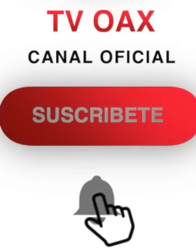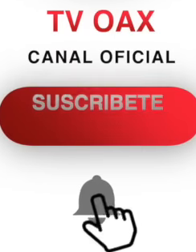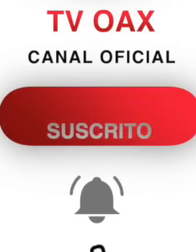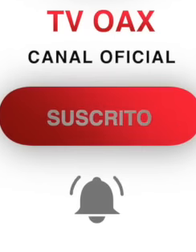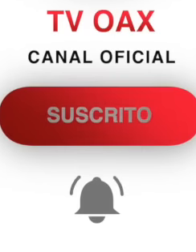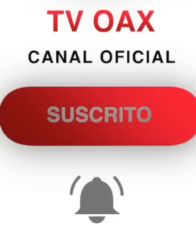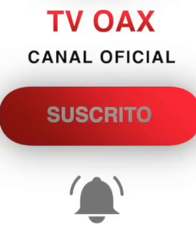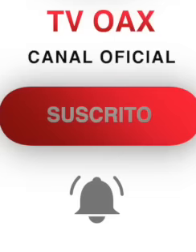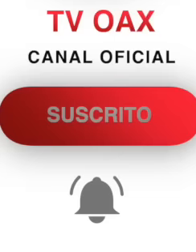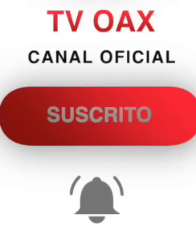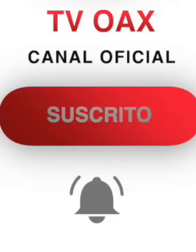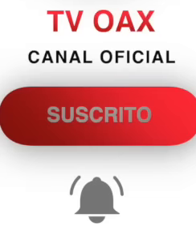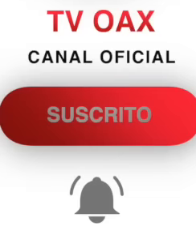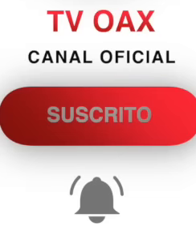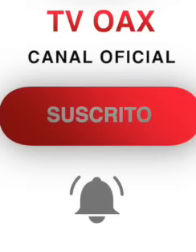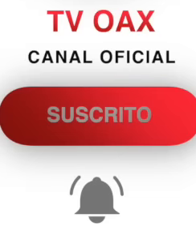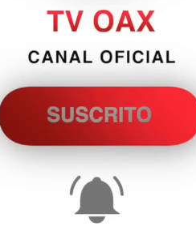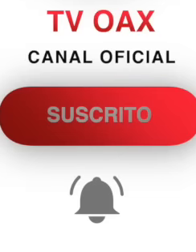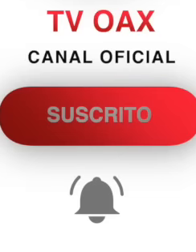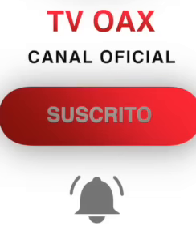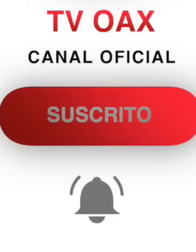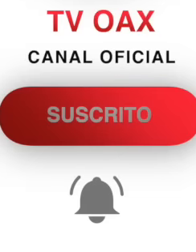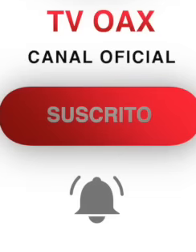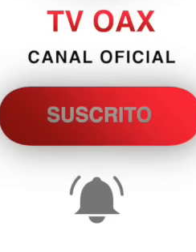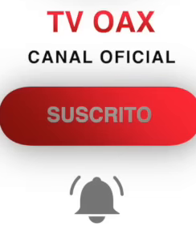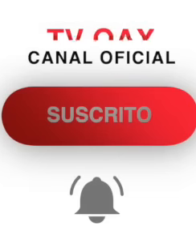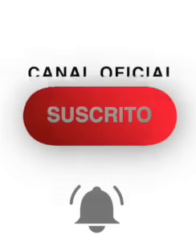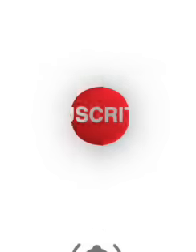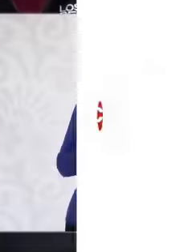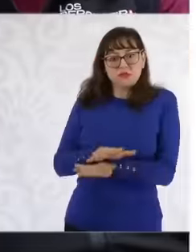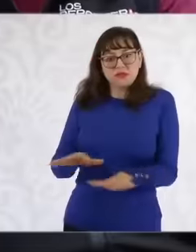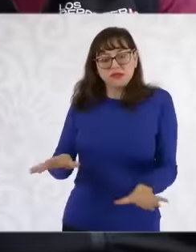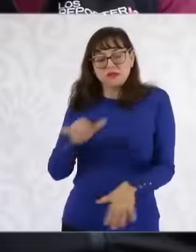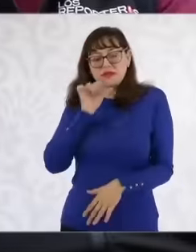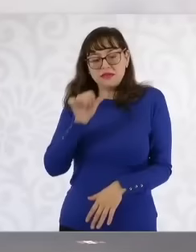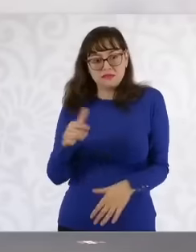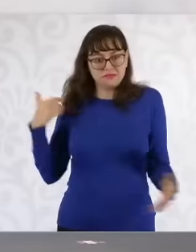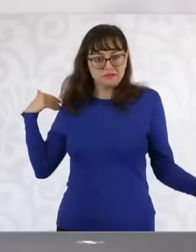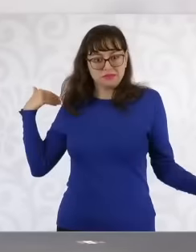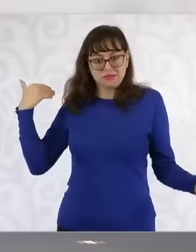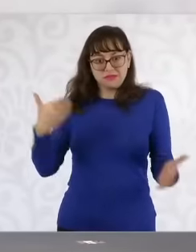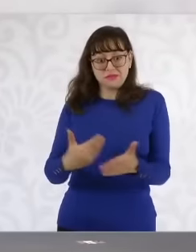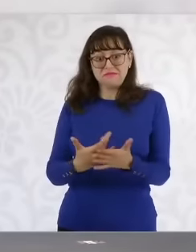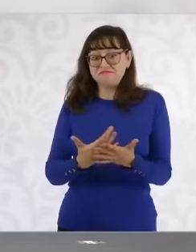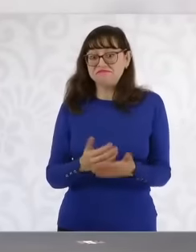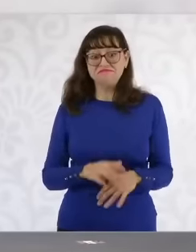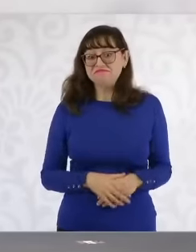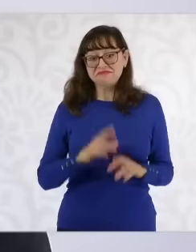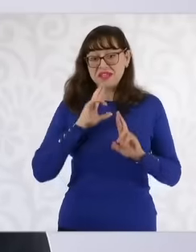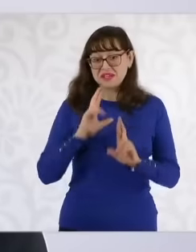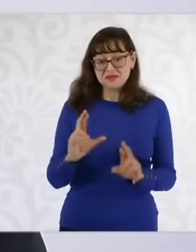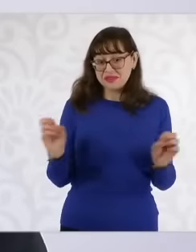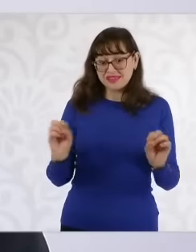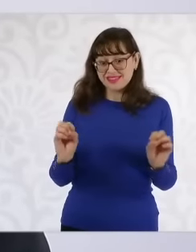Why hasn't it provided that information for how many weeks? They don't tell us. They don't tell us.